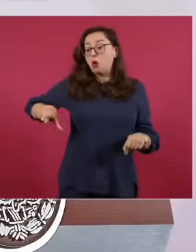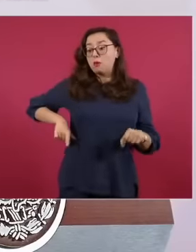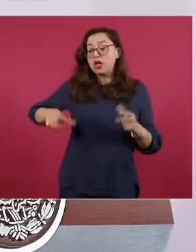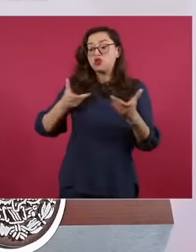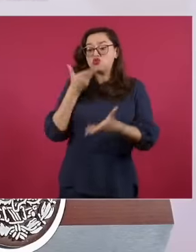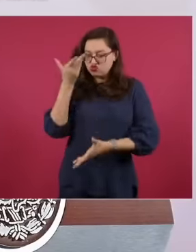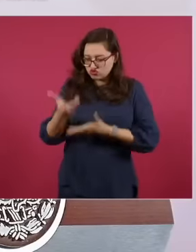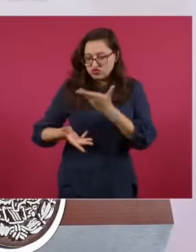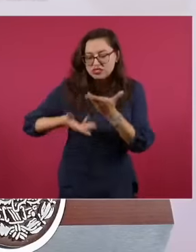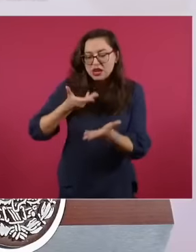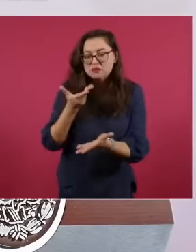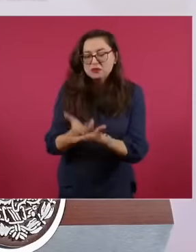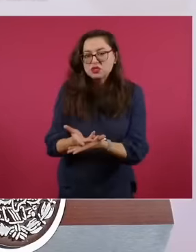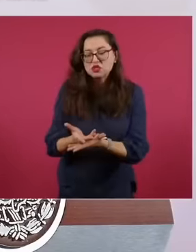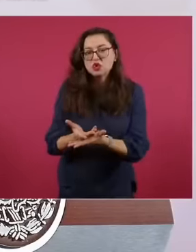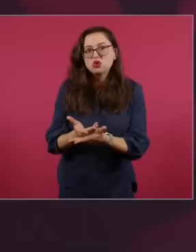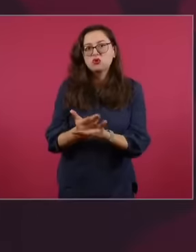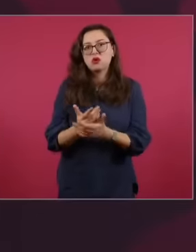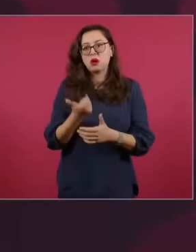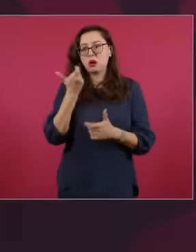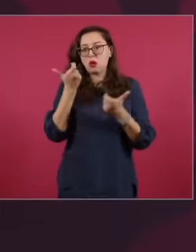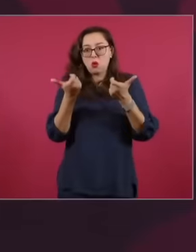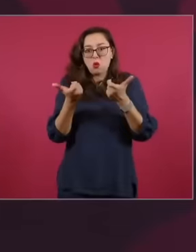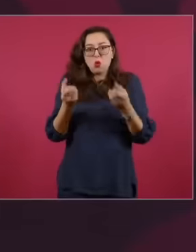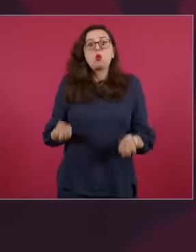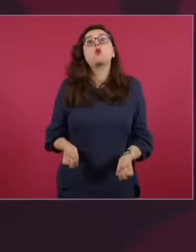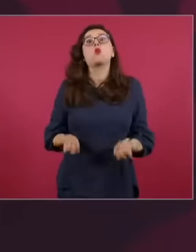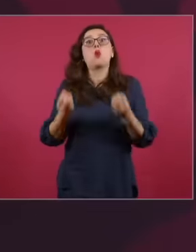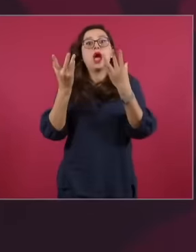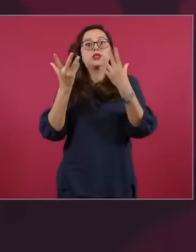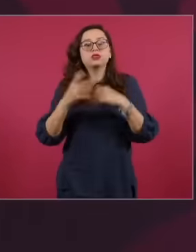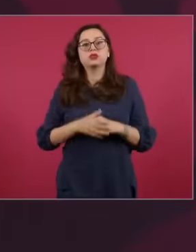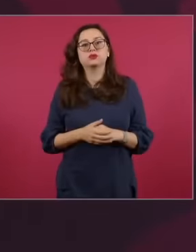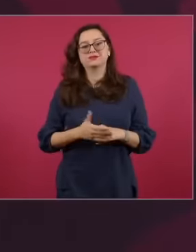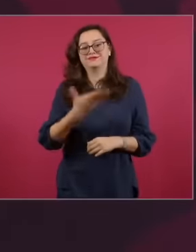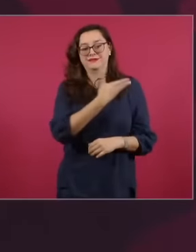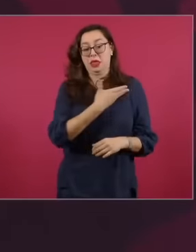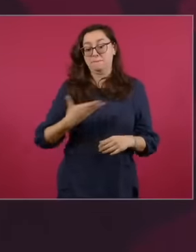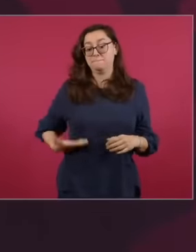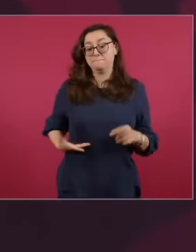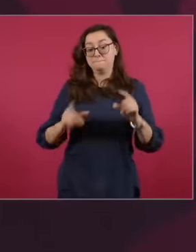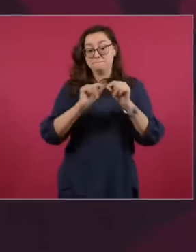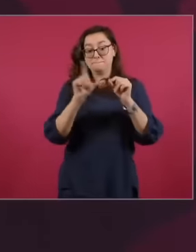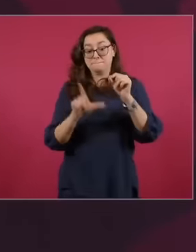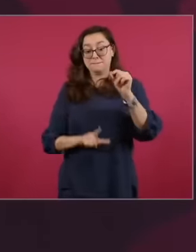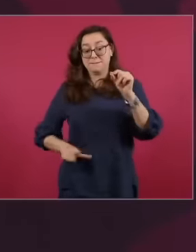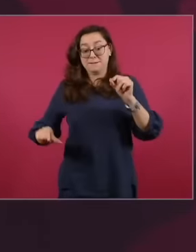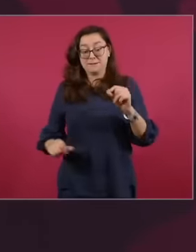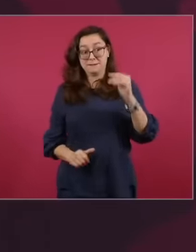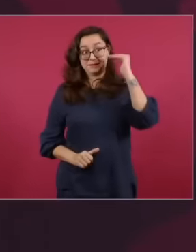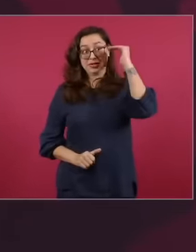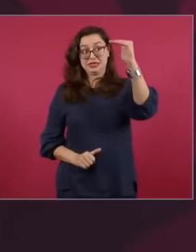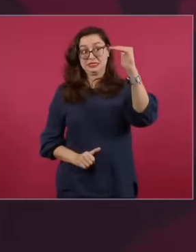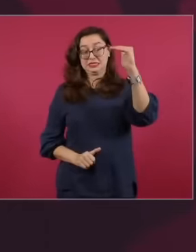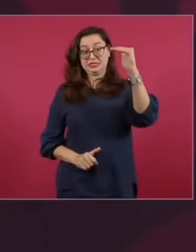earn more than the president and the ministers are earning four times more than the